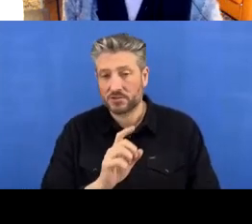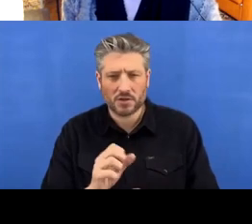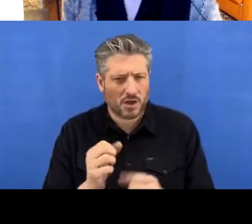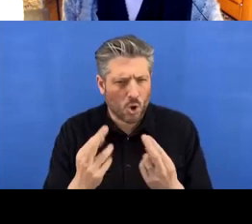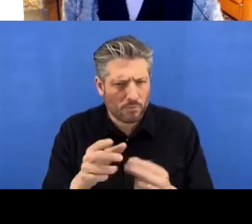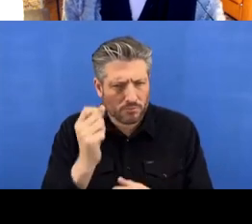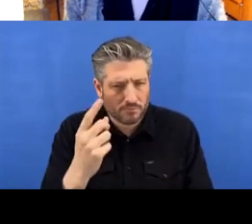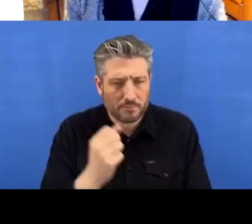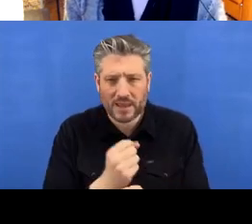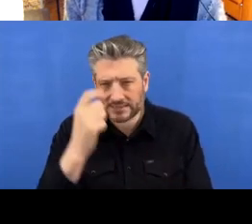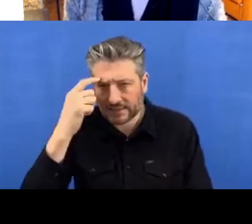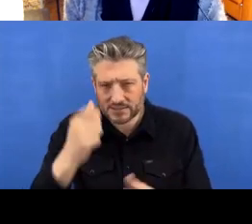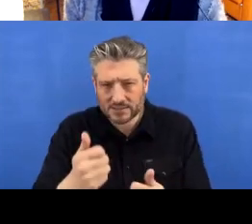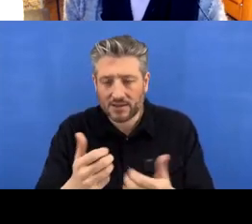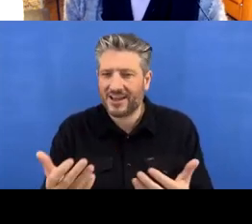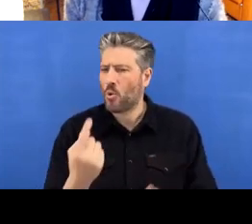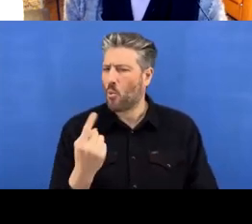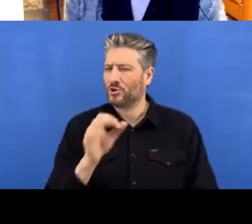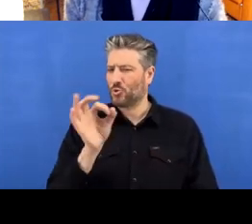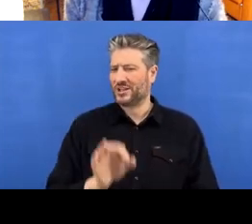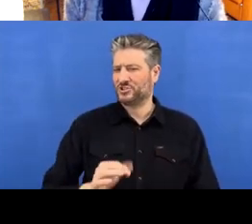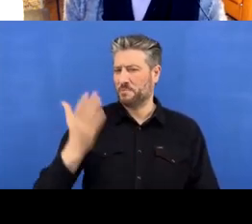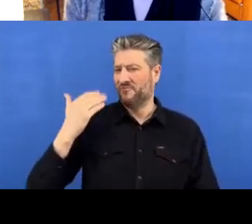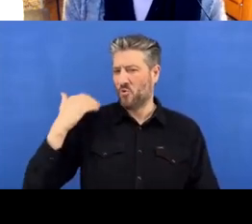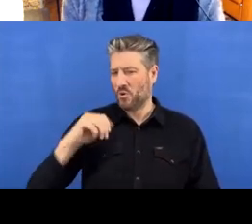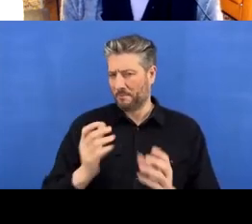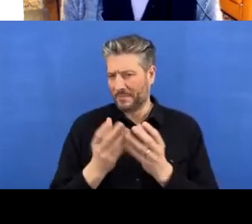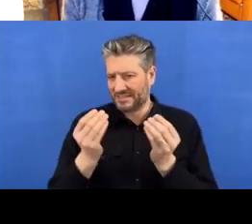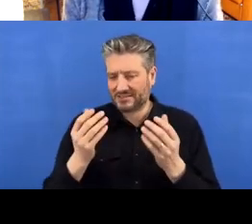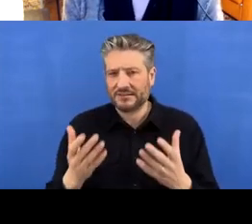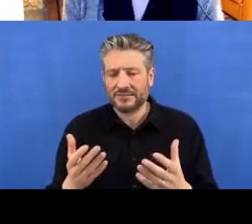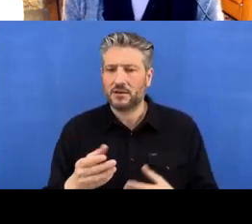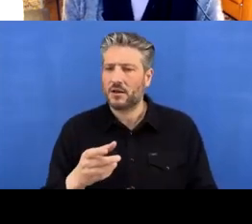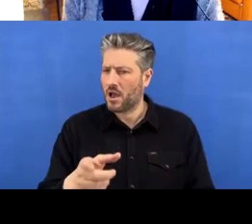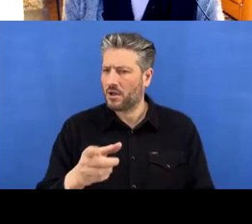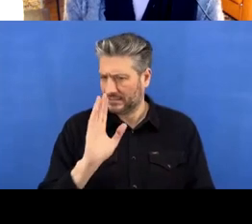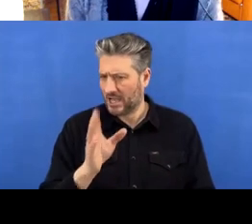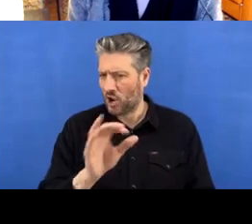I missed this one. A question that was about RSA keys. So someone already has an RSA